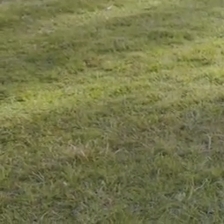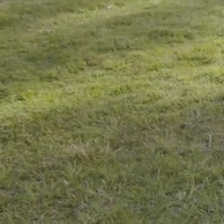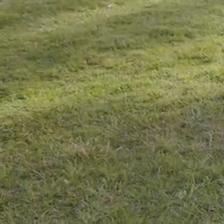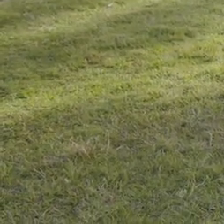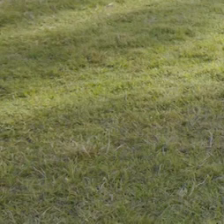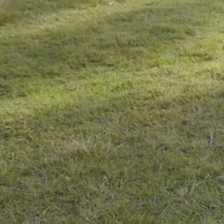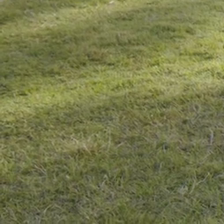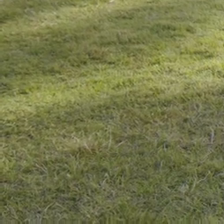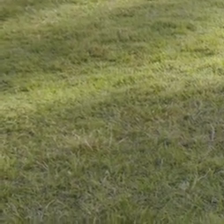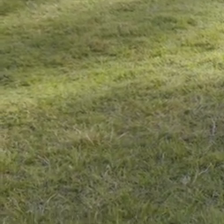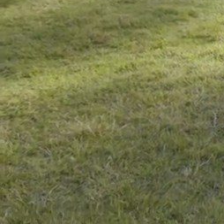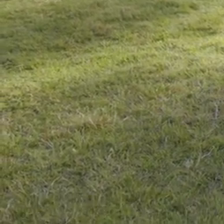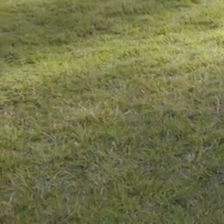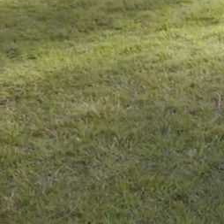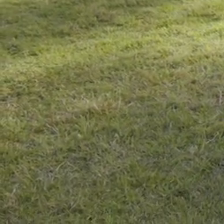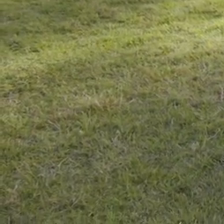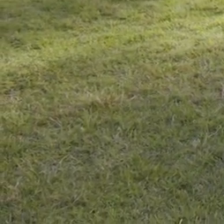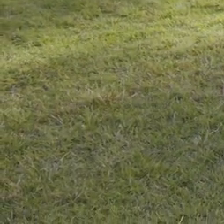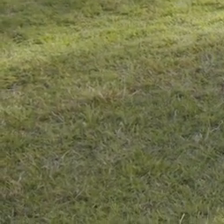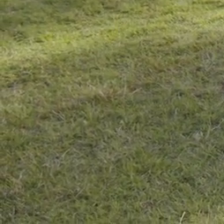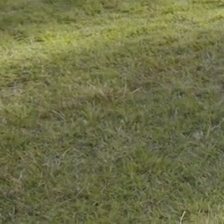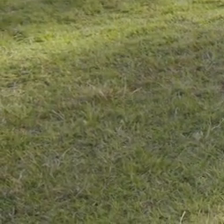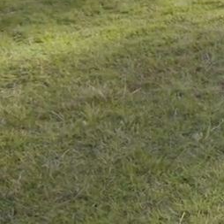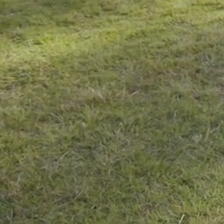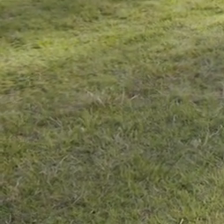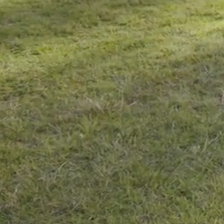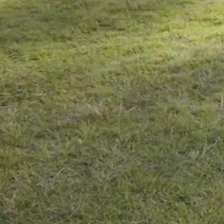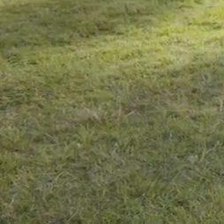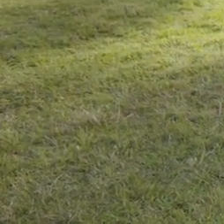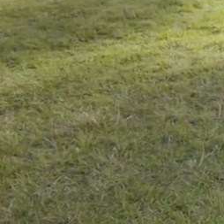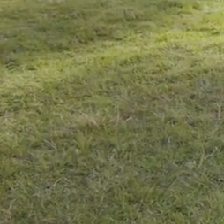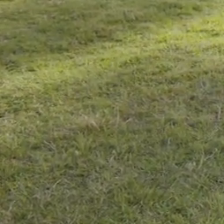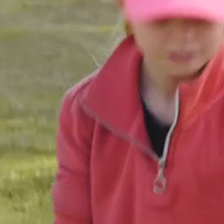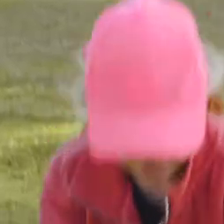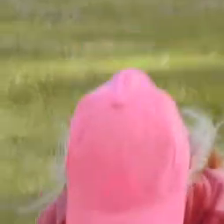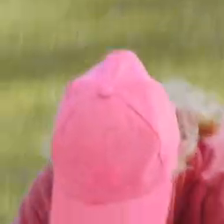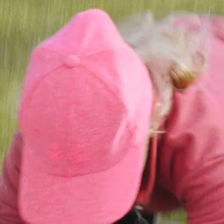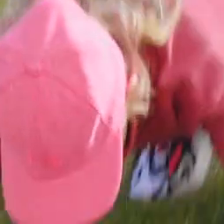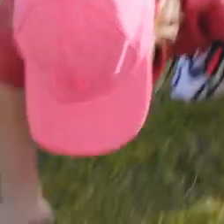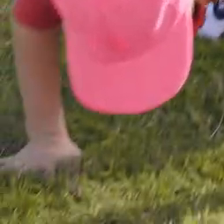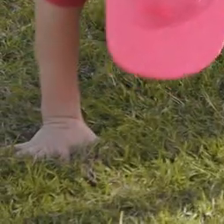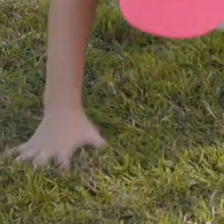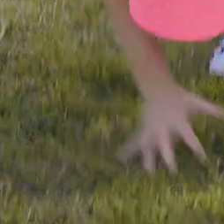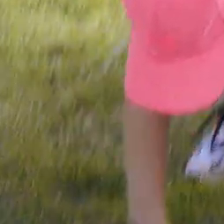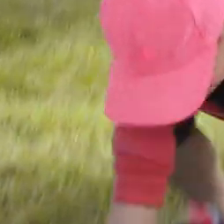We’re going to fall over in the snow again. Watch out! Balance! Ahhh, hop back up. One more time! Fall down!